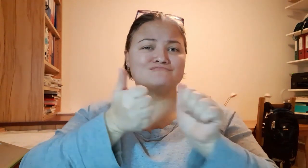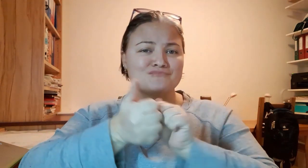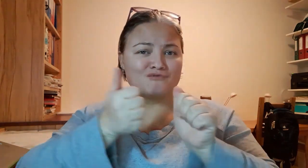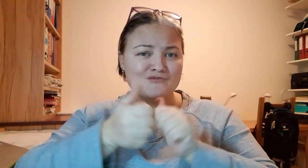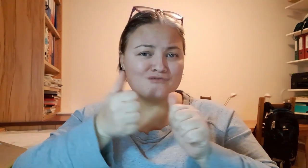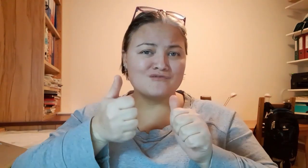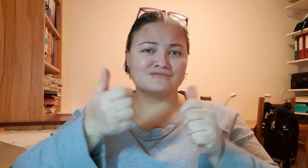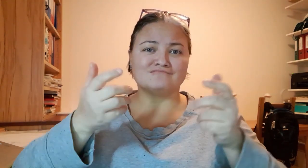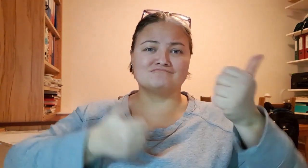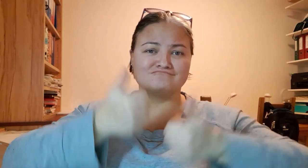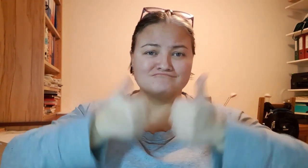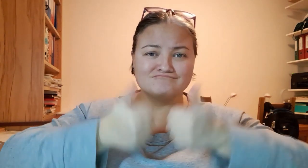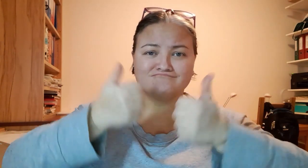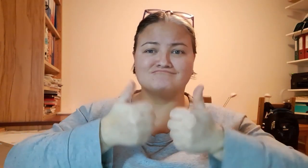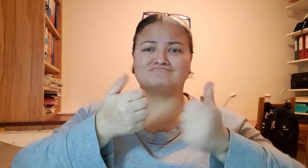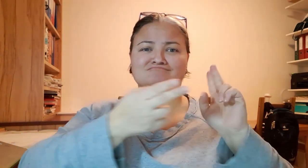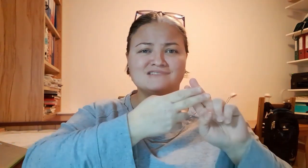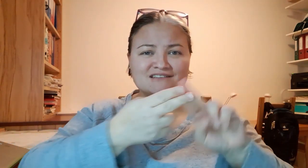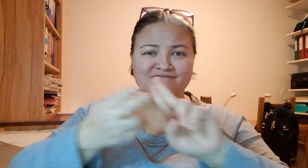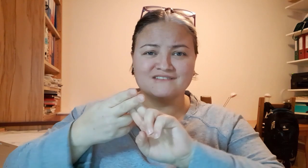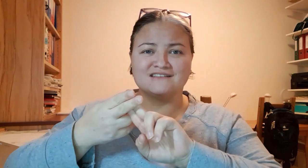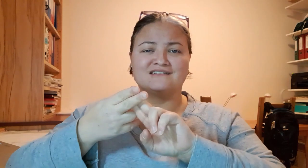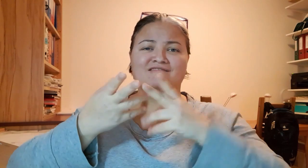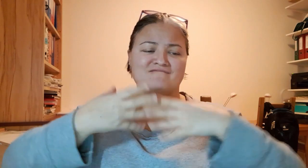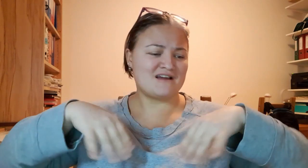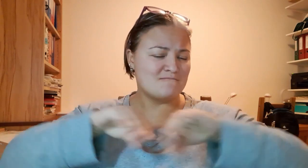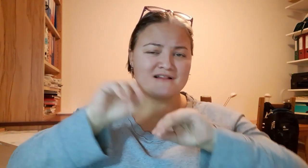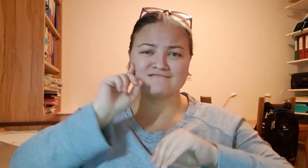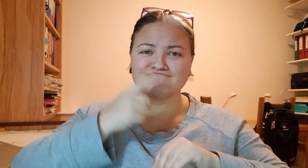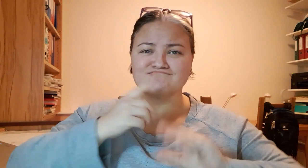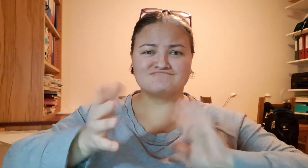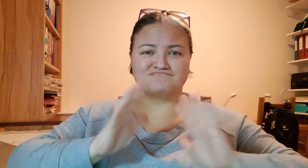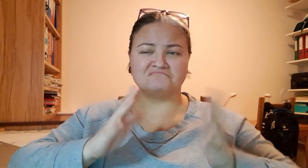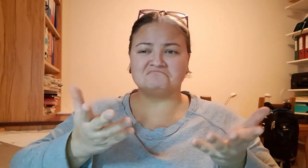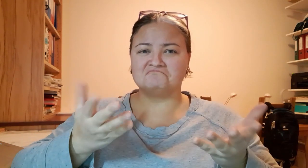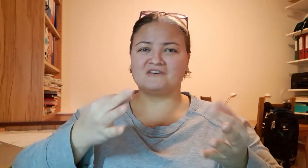We meet trough parties, sport events or competitions and it feels like a big deaf family.